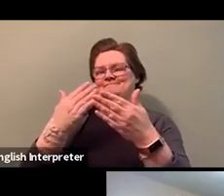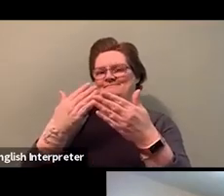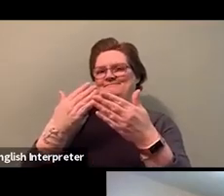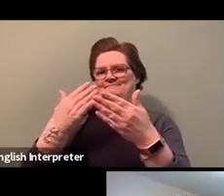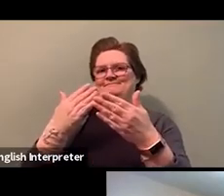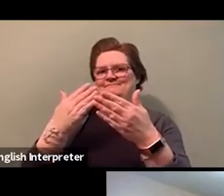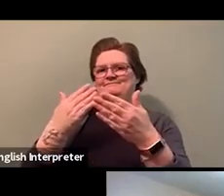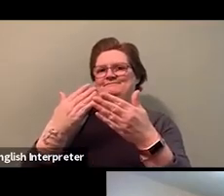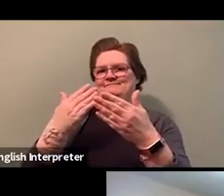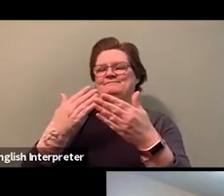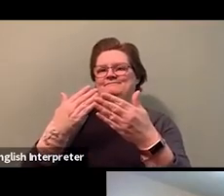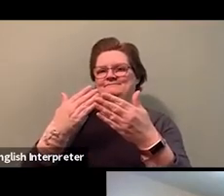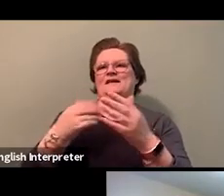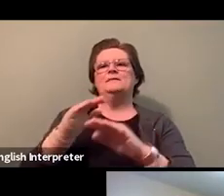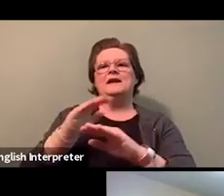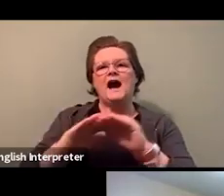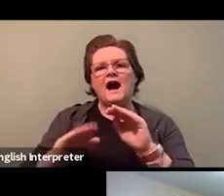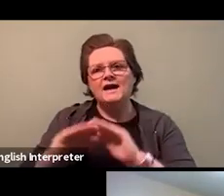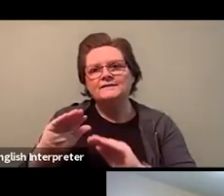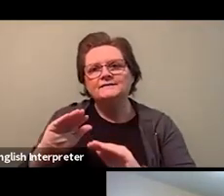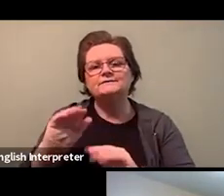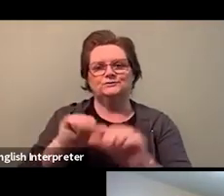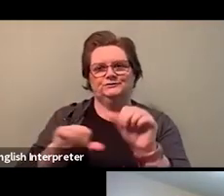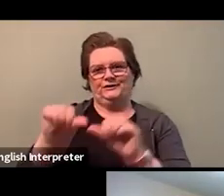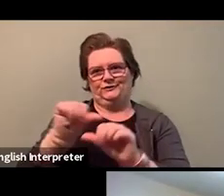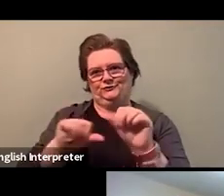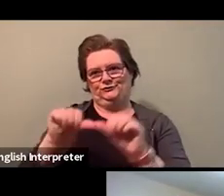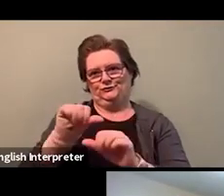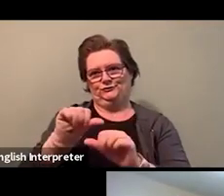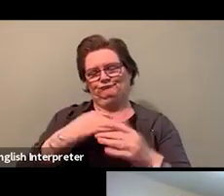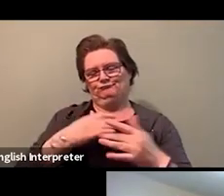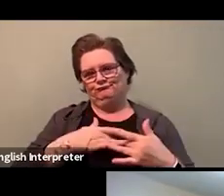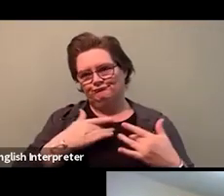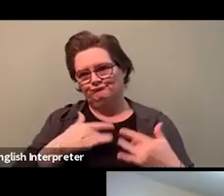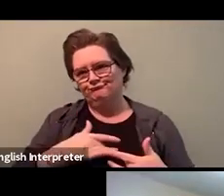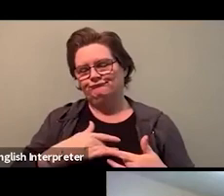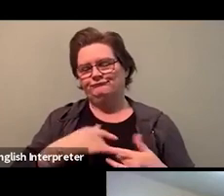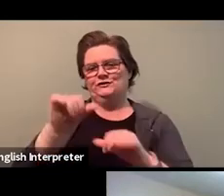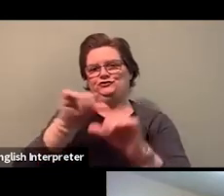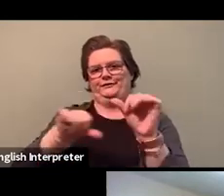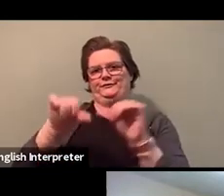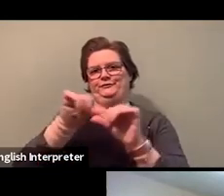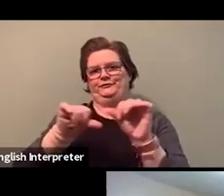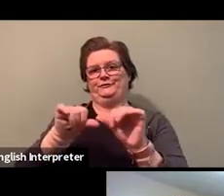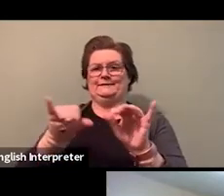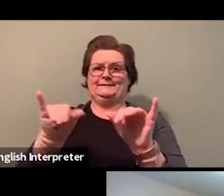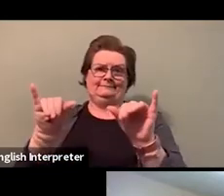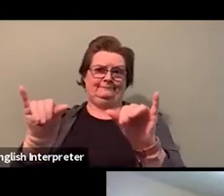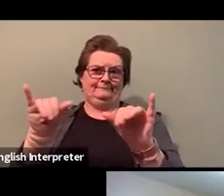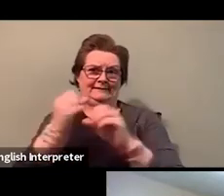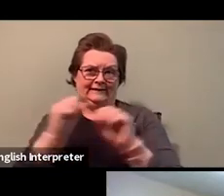Be good to one another, and be safe. Have a great night, everyone, thank you.